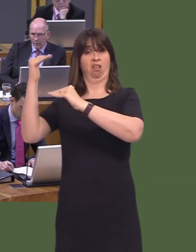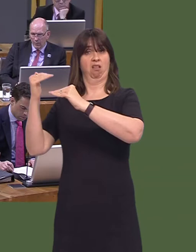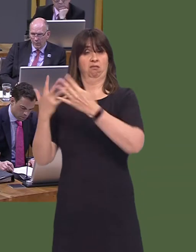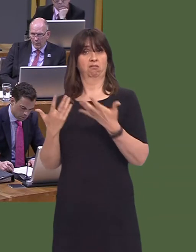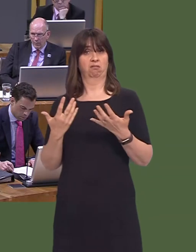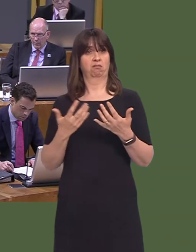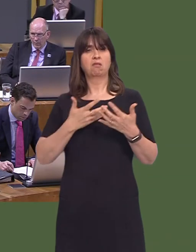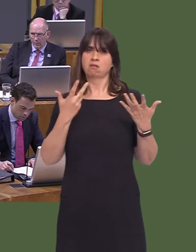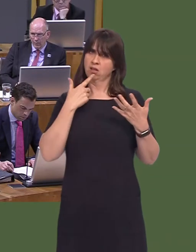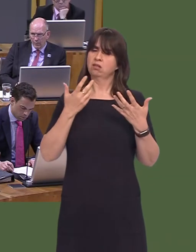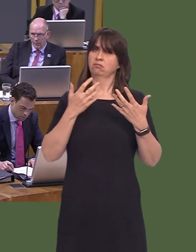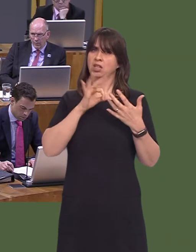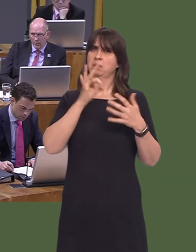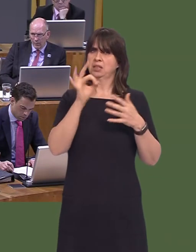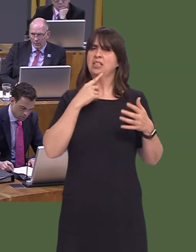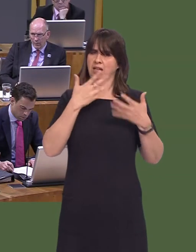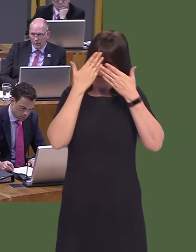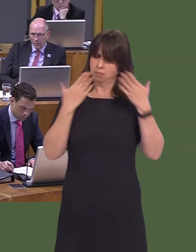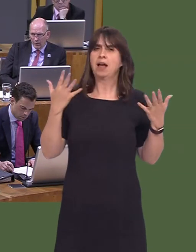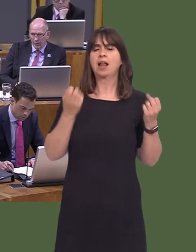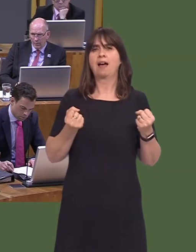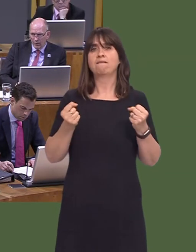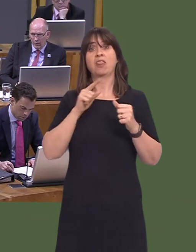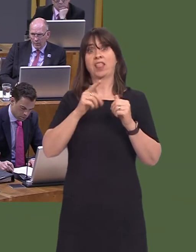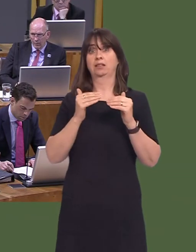they are treated with respect by those they work with, 3 per cent above the UK civil service